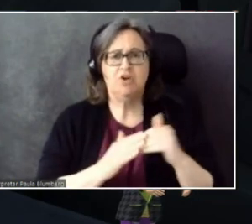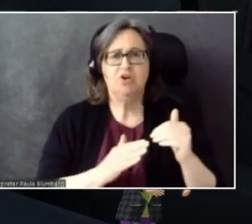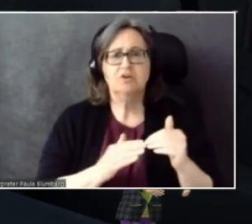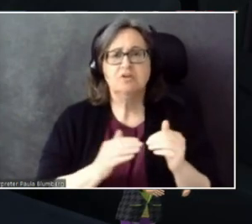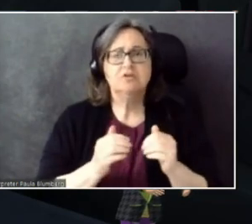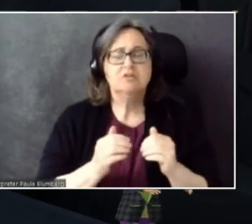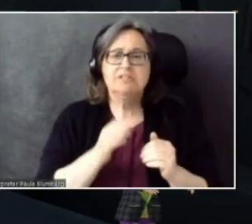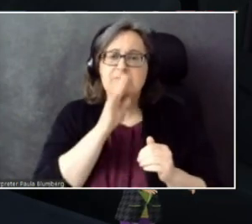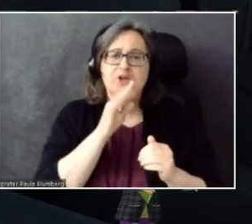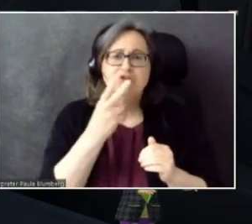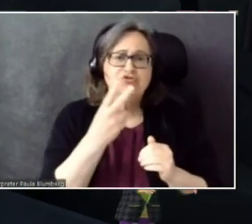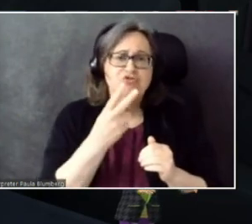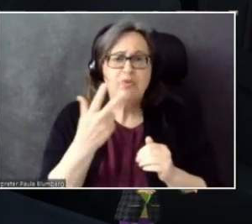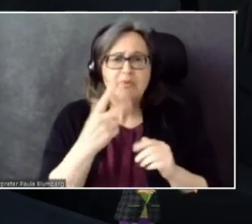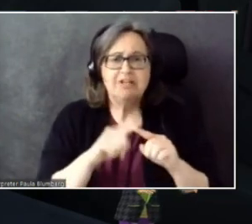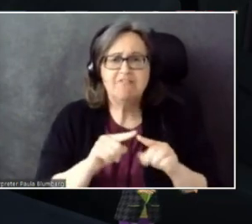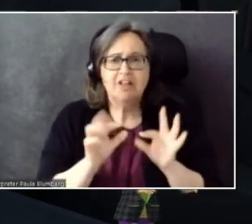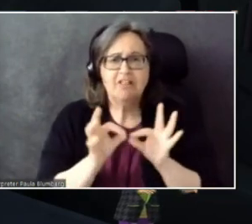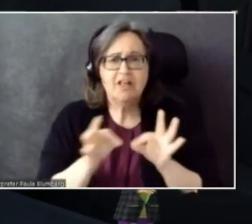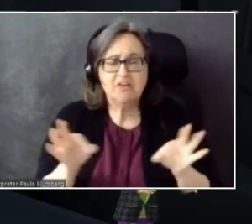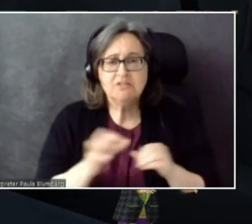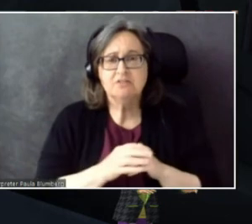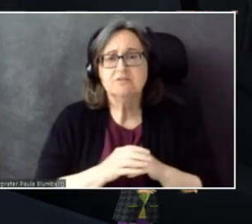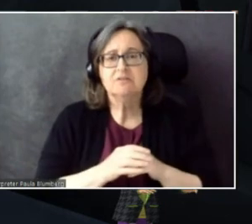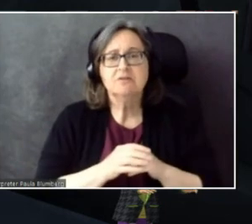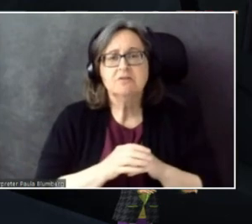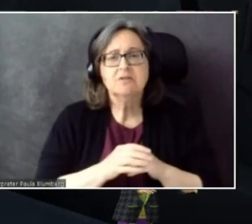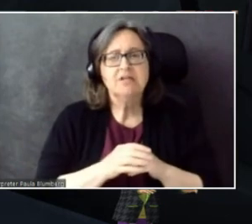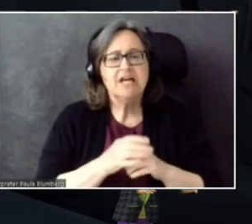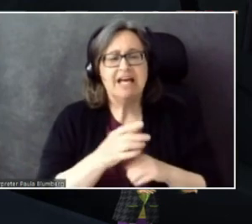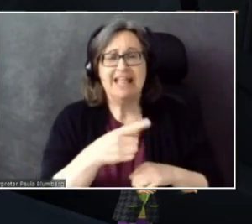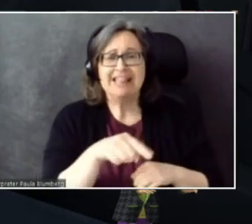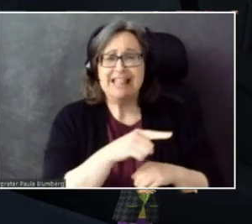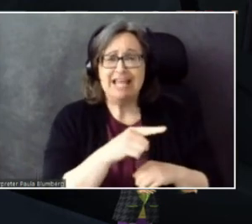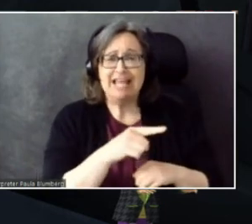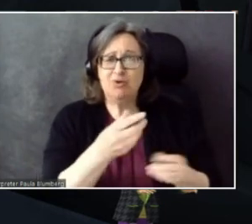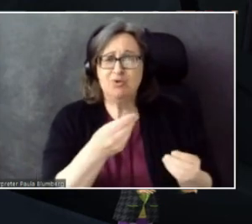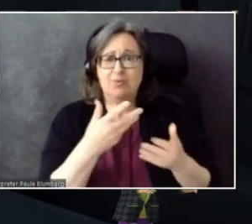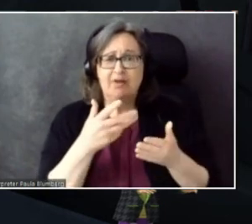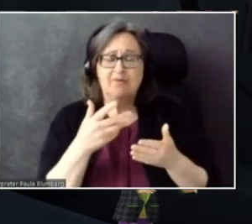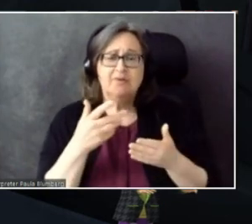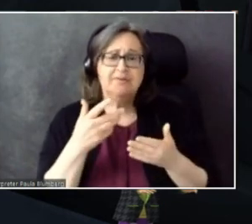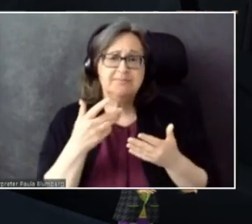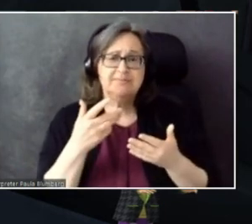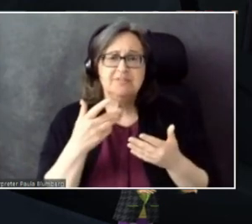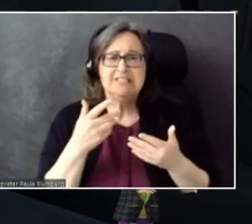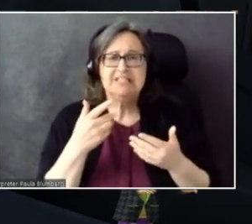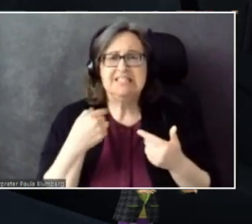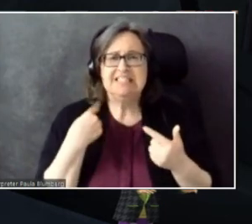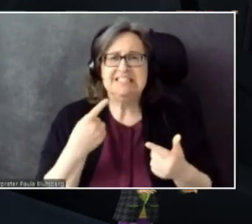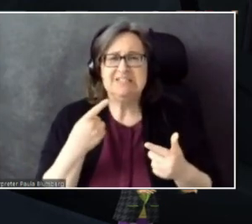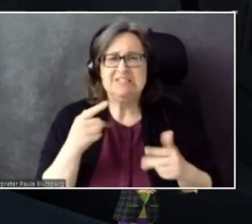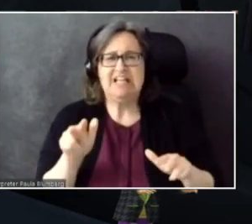languages. And they found... They've told me that it's been a little bit hard for them to use sometimes.